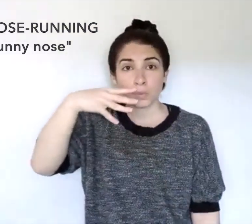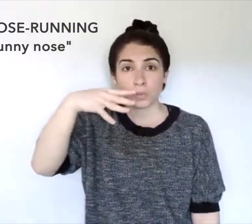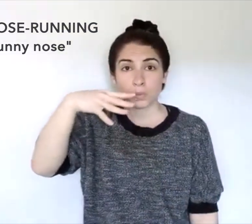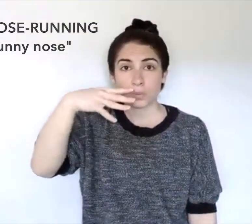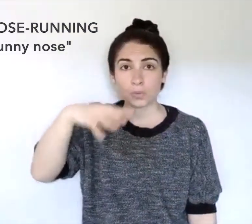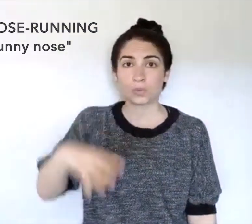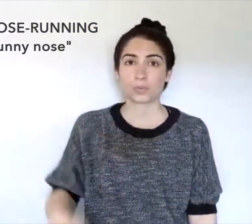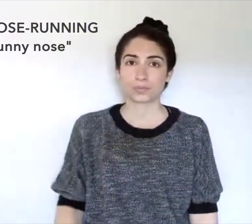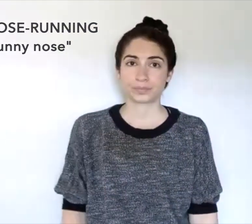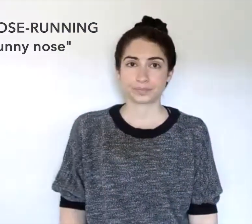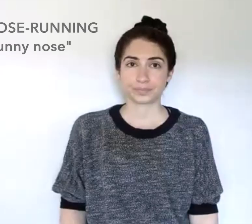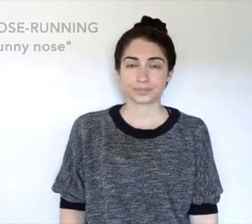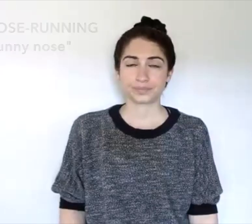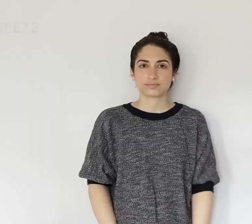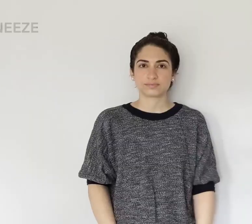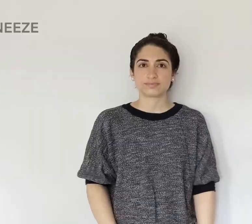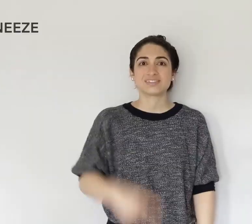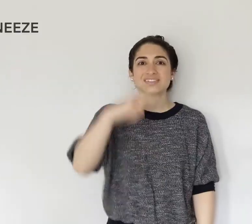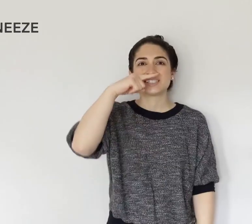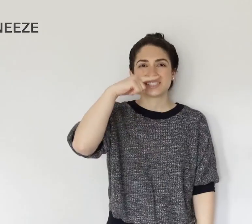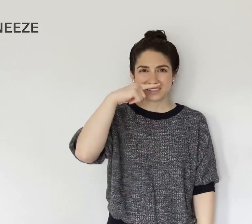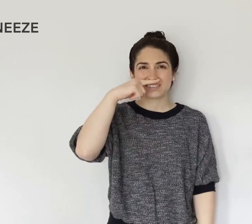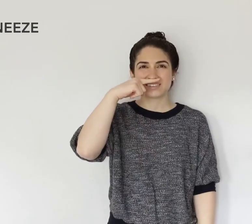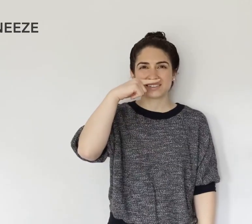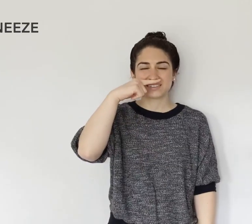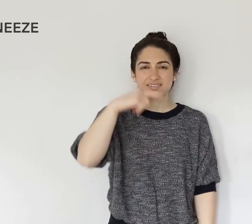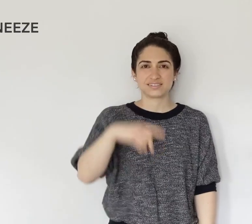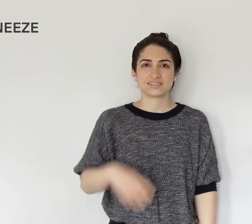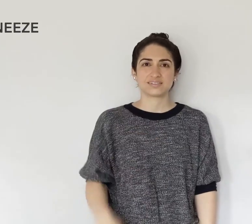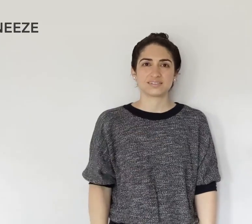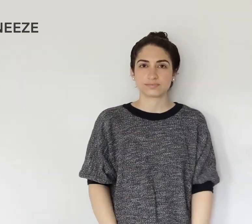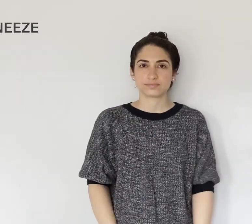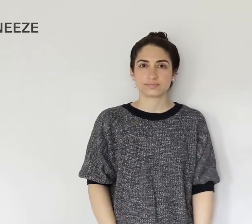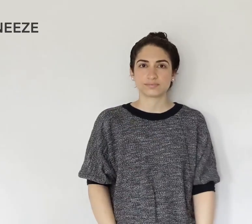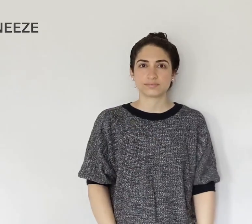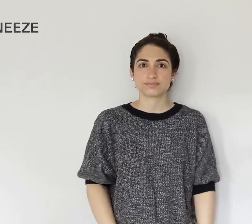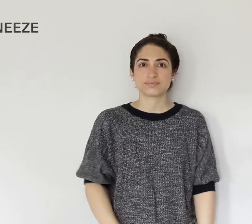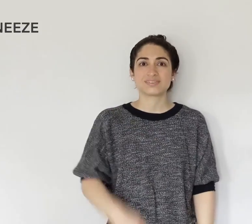"Runny nose". SNEEZE